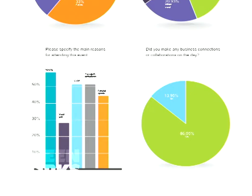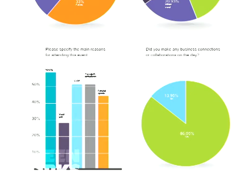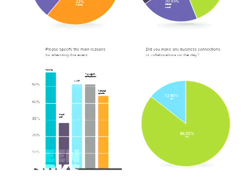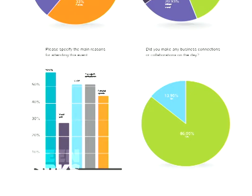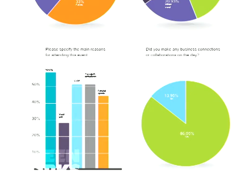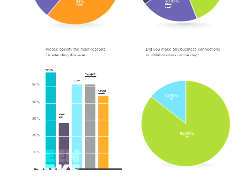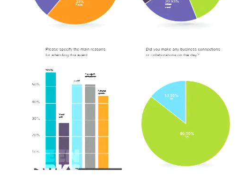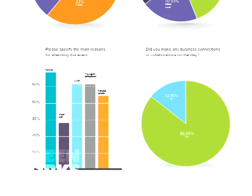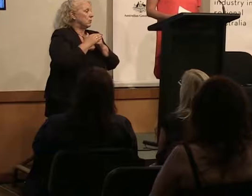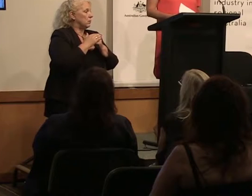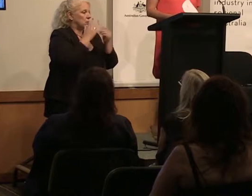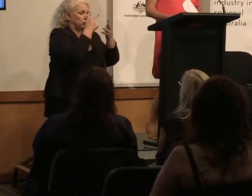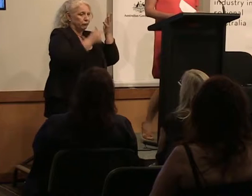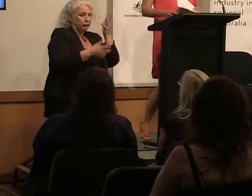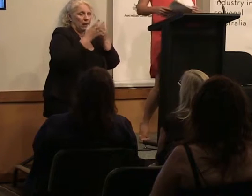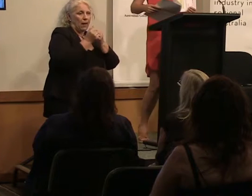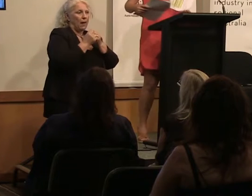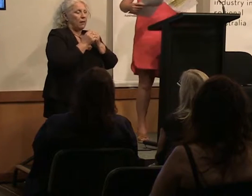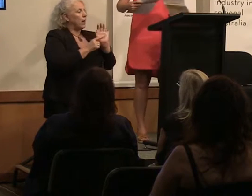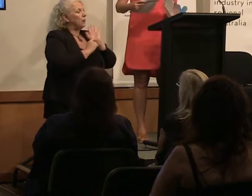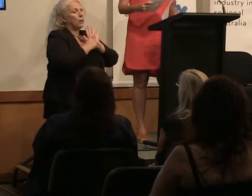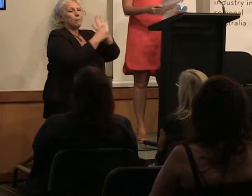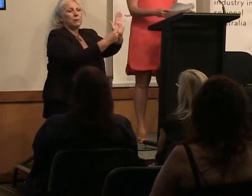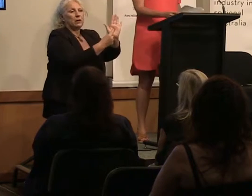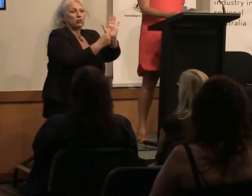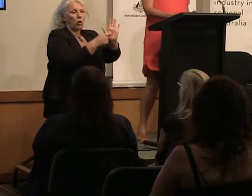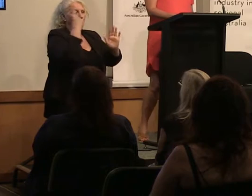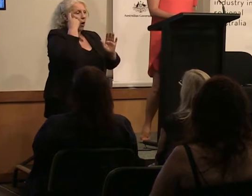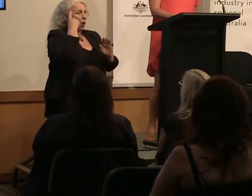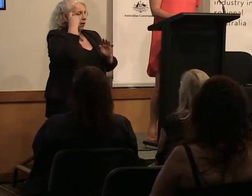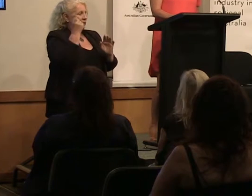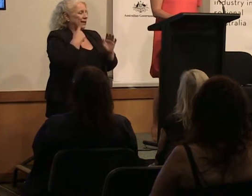intimate sessions as well as pitching opportunities. We covered everything from